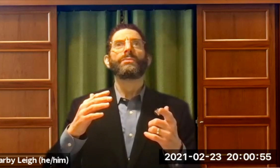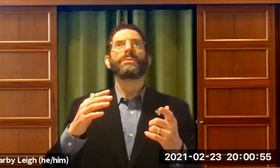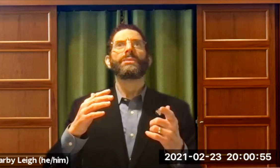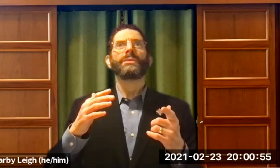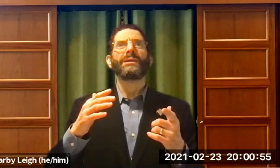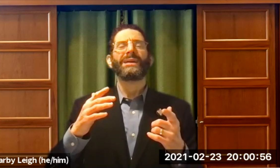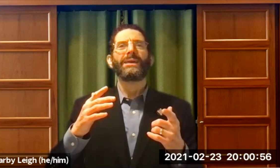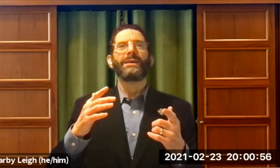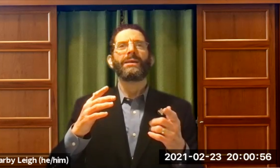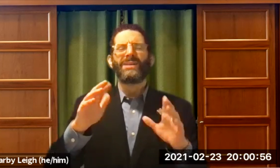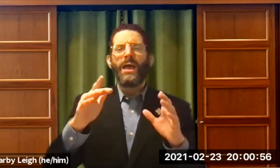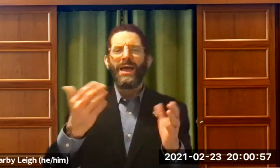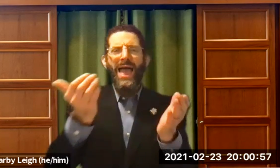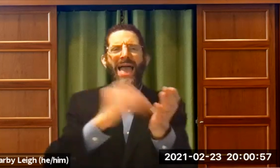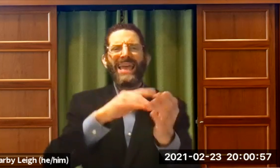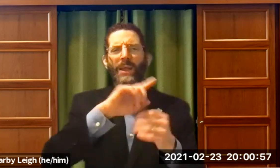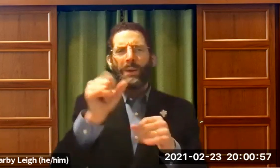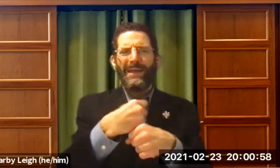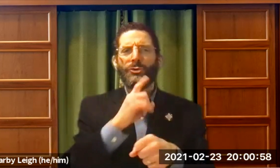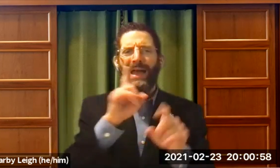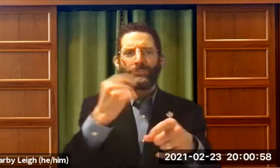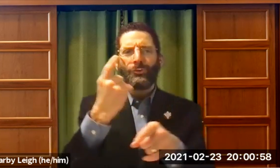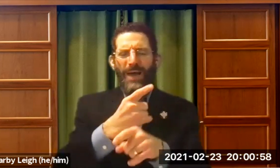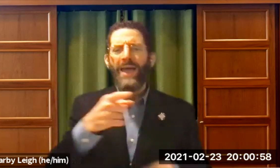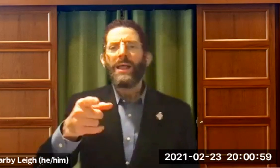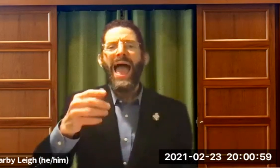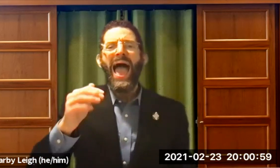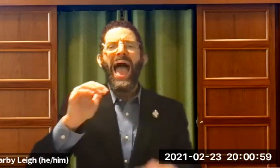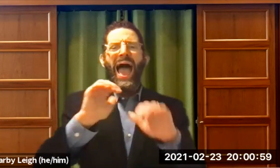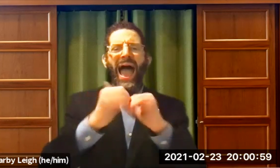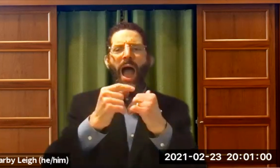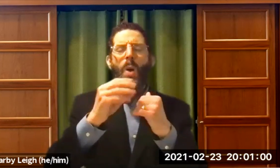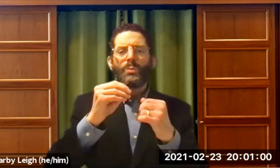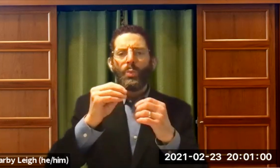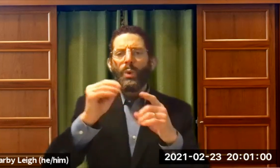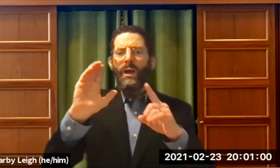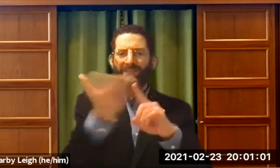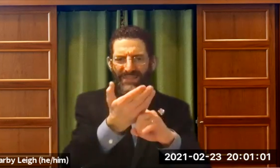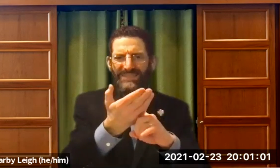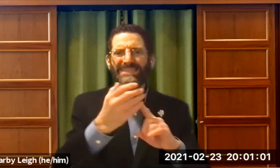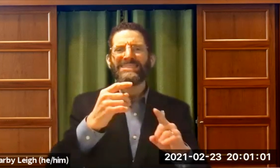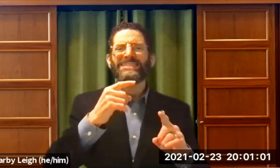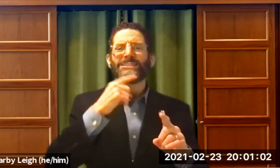Wait. Can you say the question again? I want to make sure I understood the question.